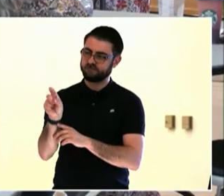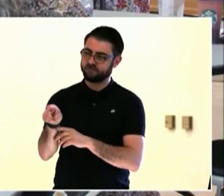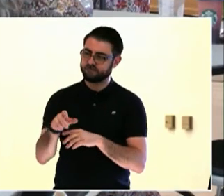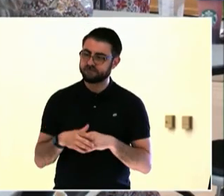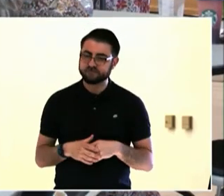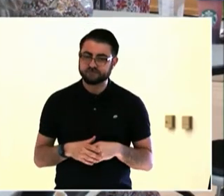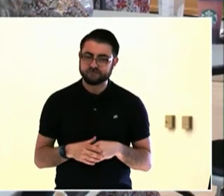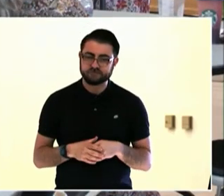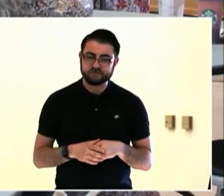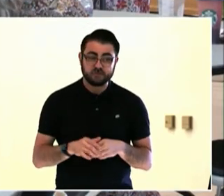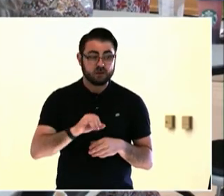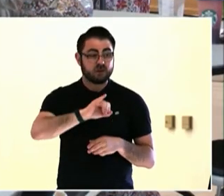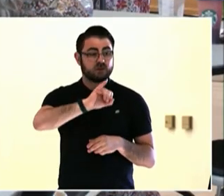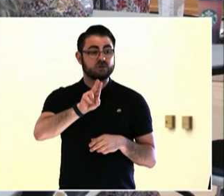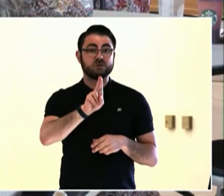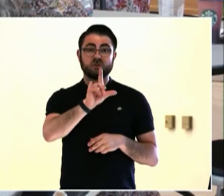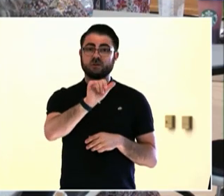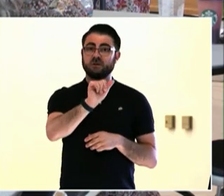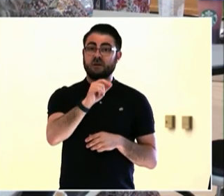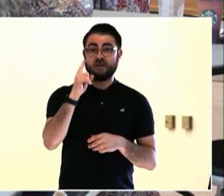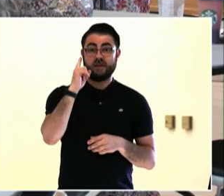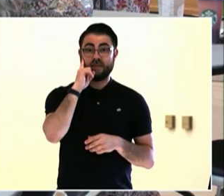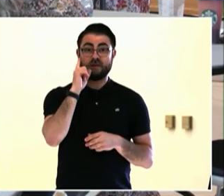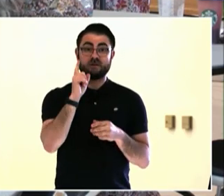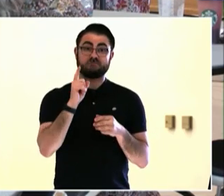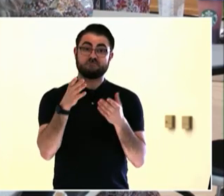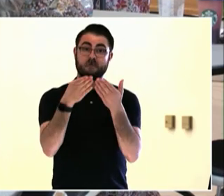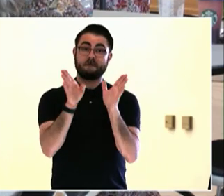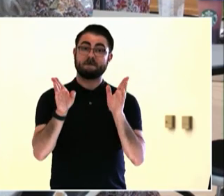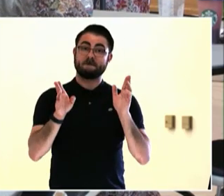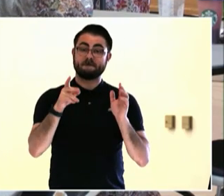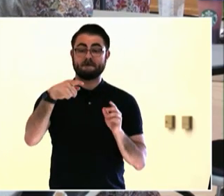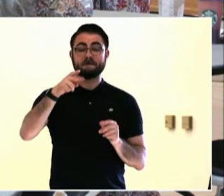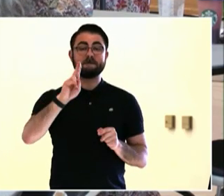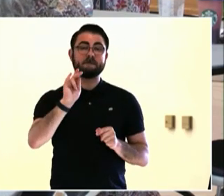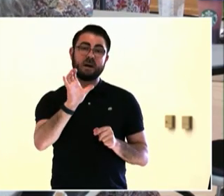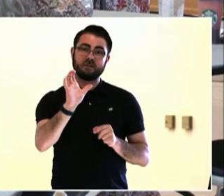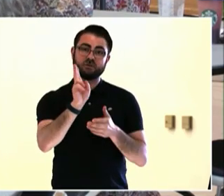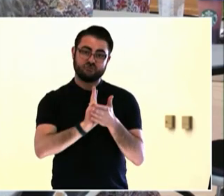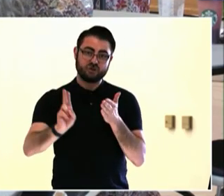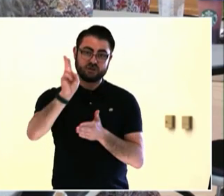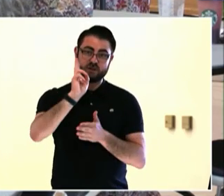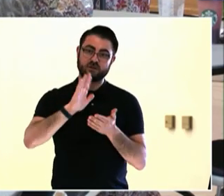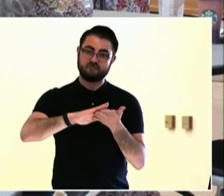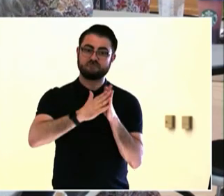about how can you create a pathway and then a structure